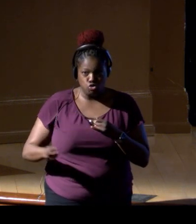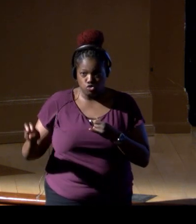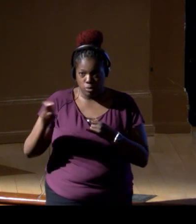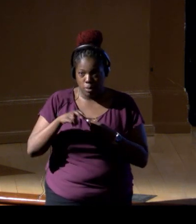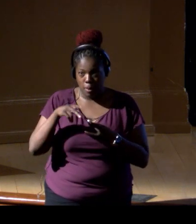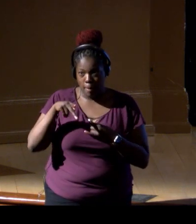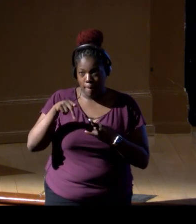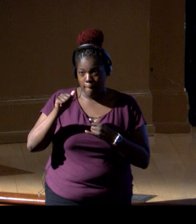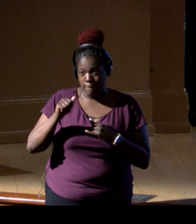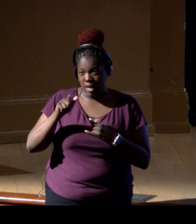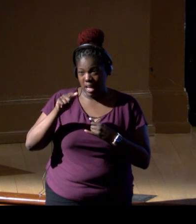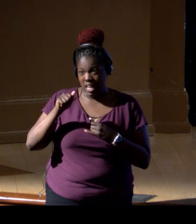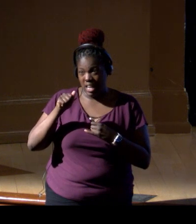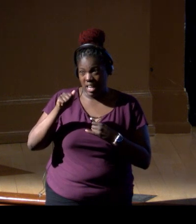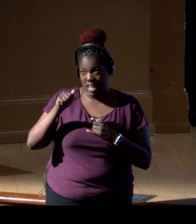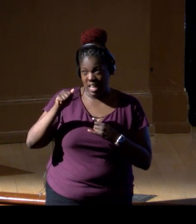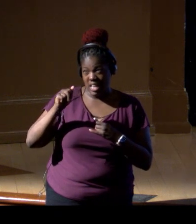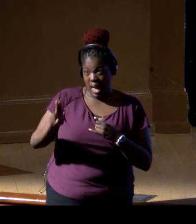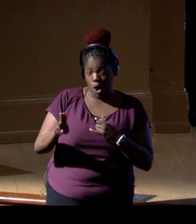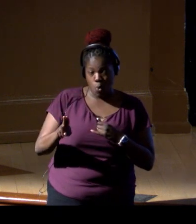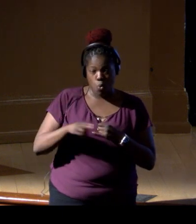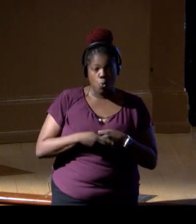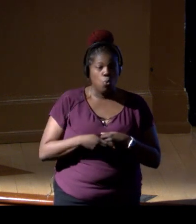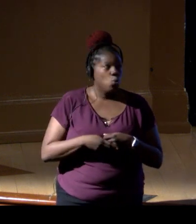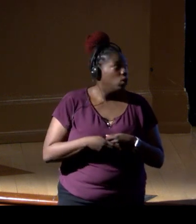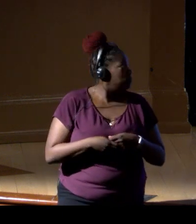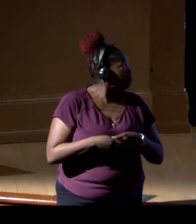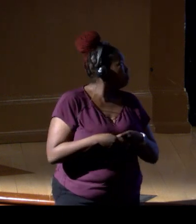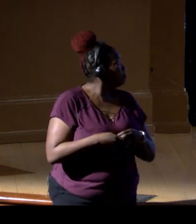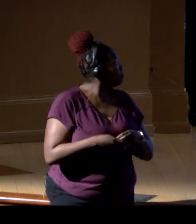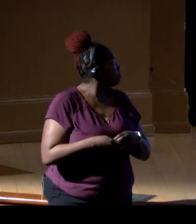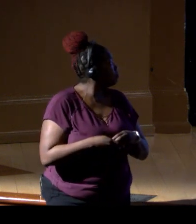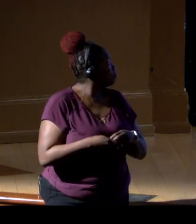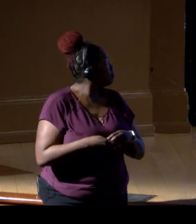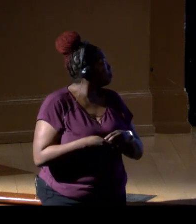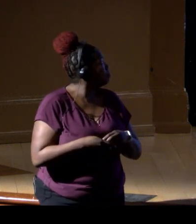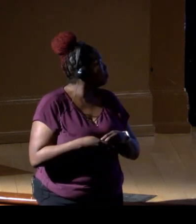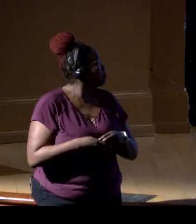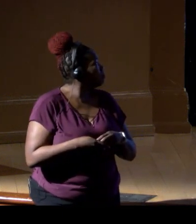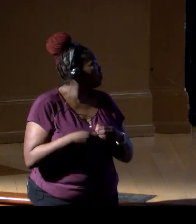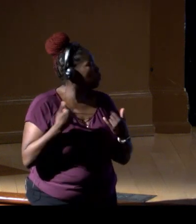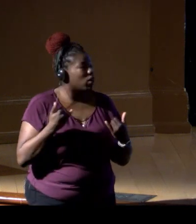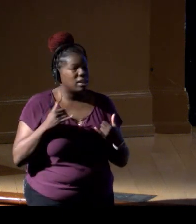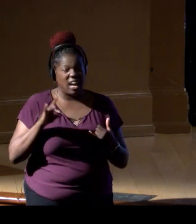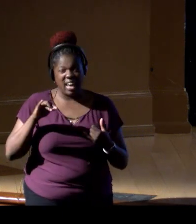Palau has, right now, 80% of their water is protected.